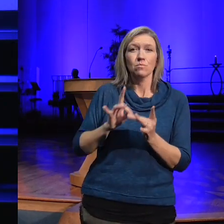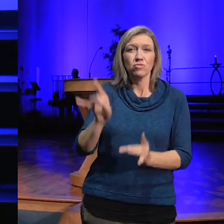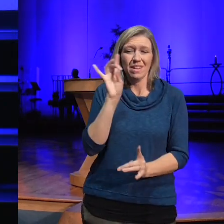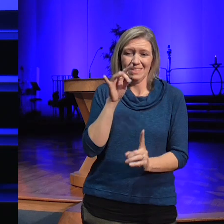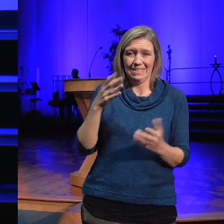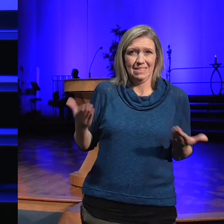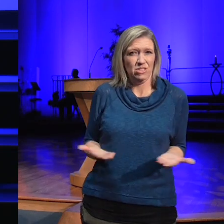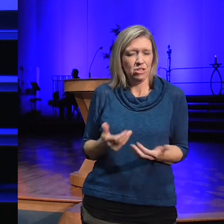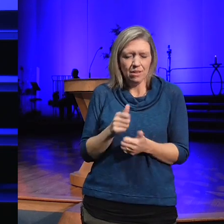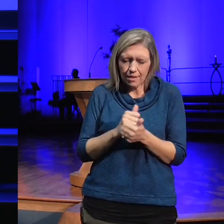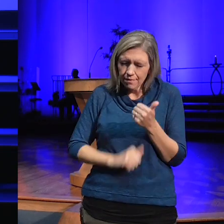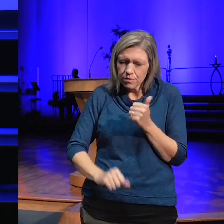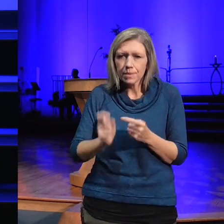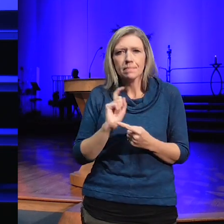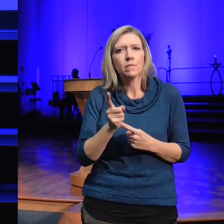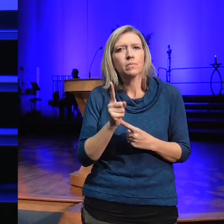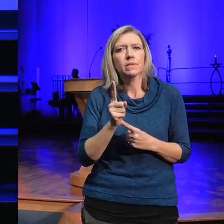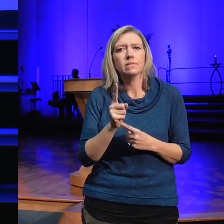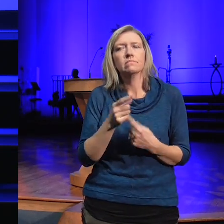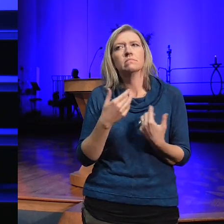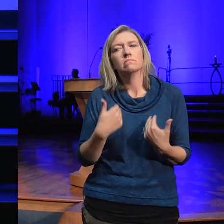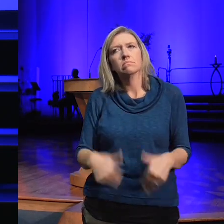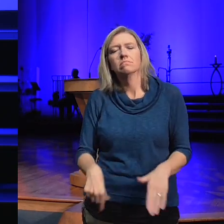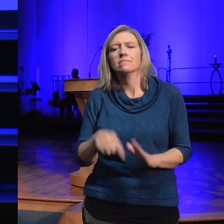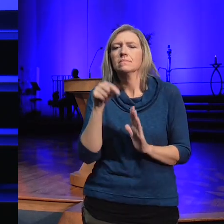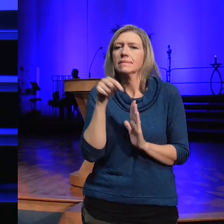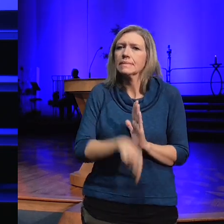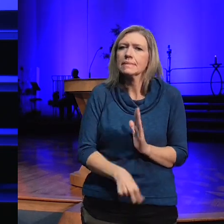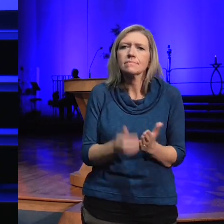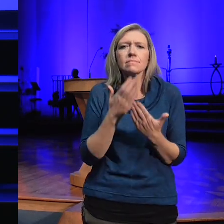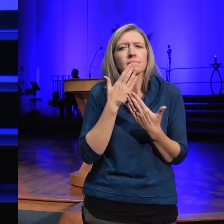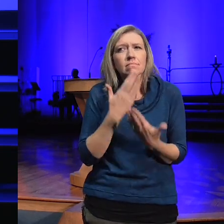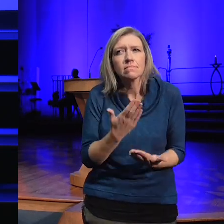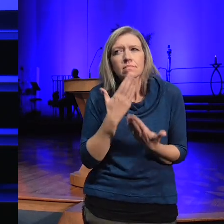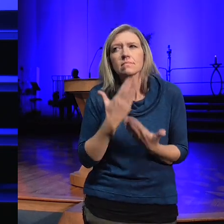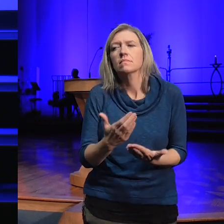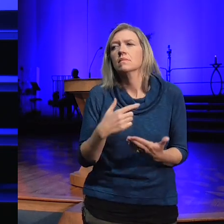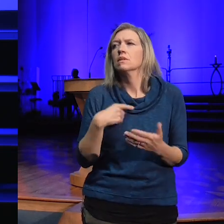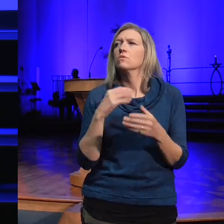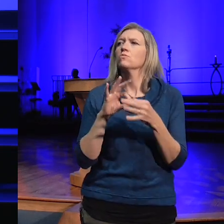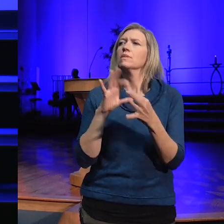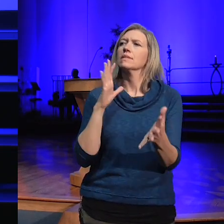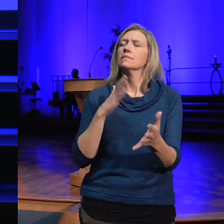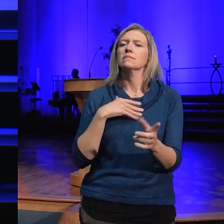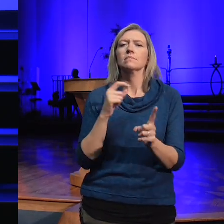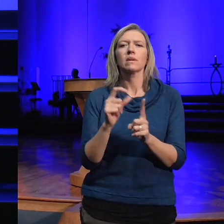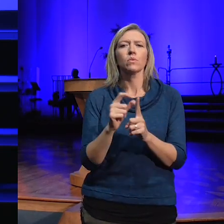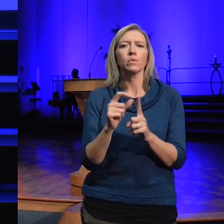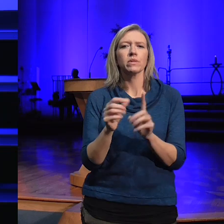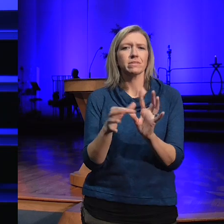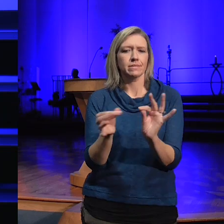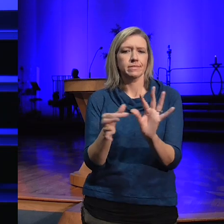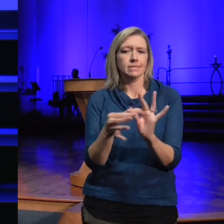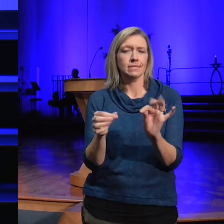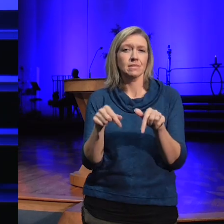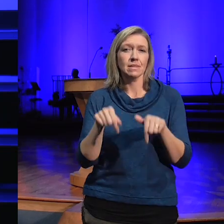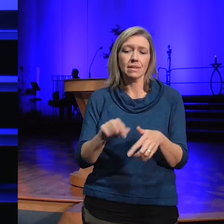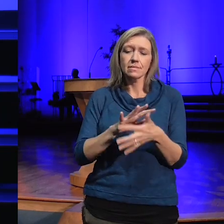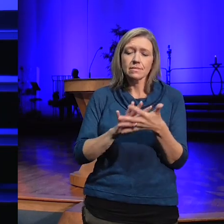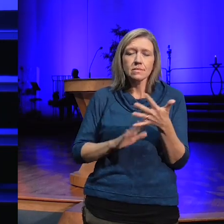with great Thanksgiving and gratitude I simply release these words and these truths into that